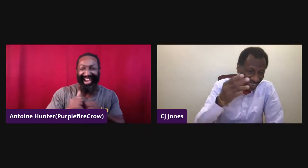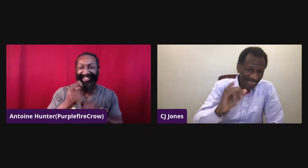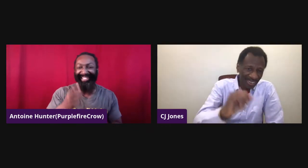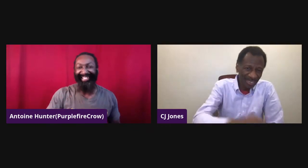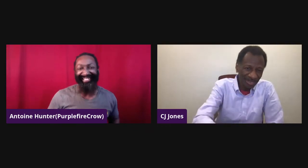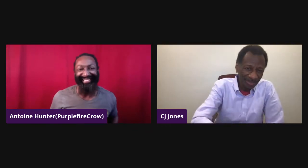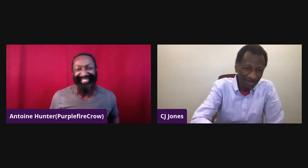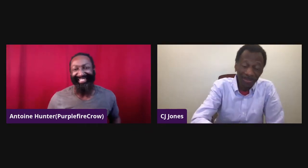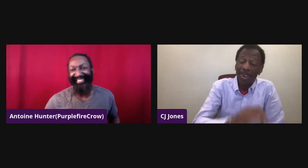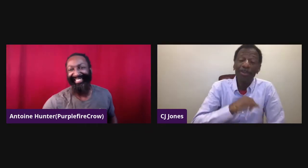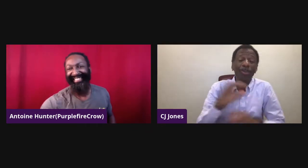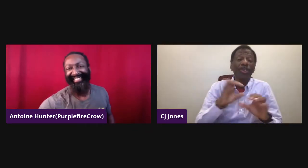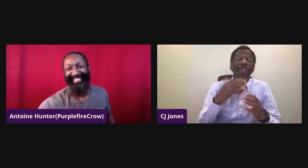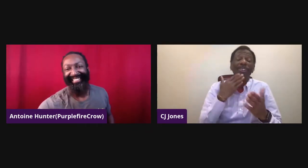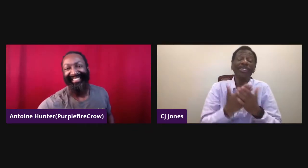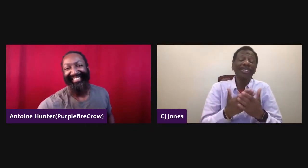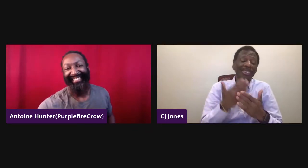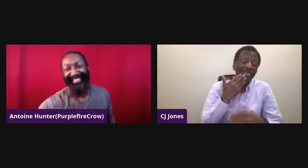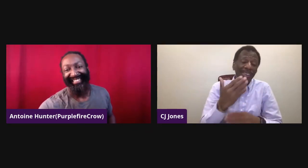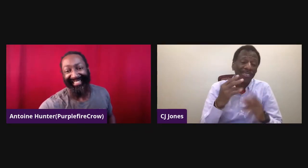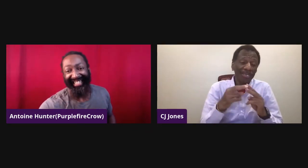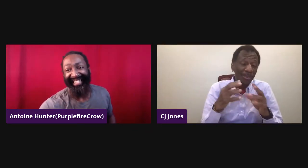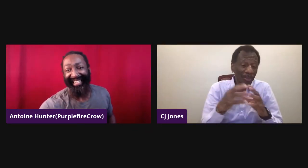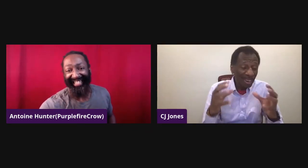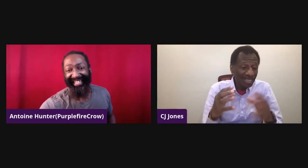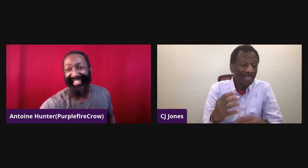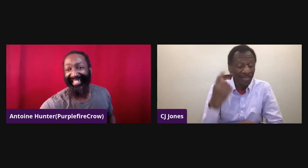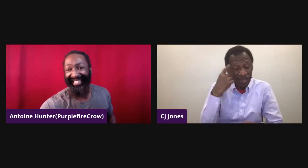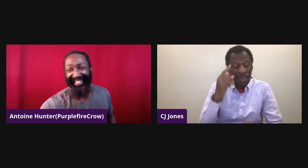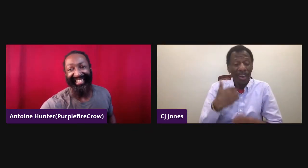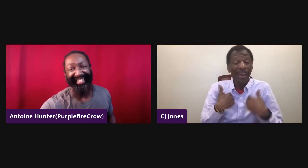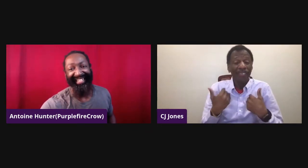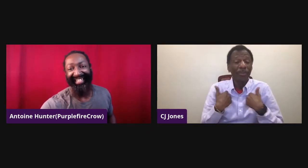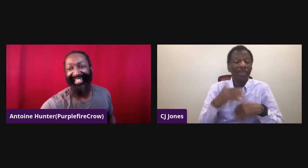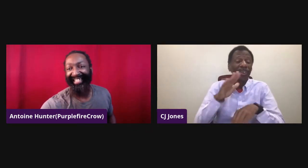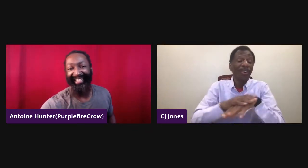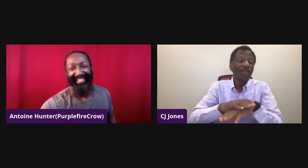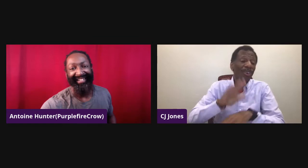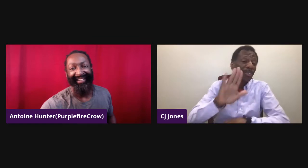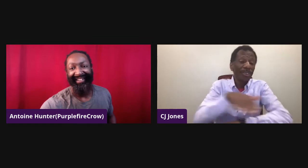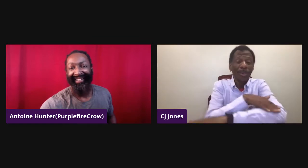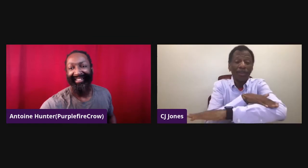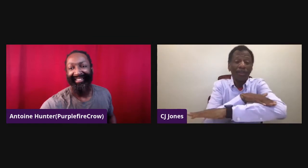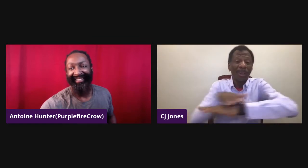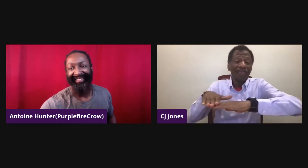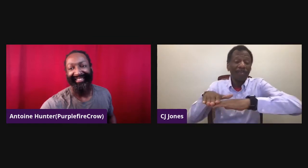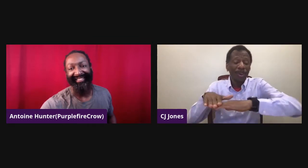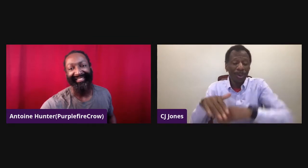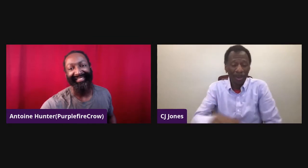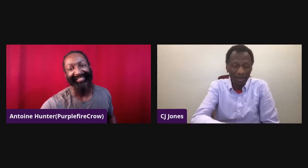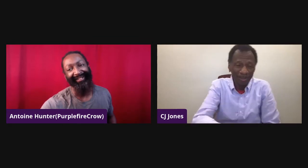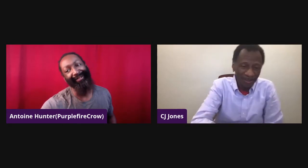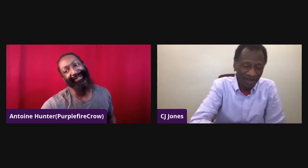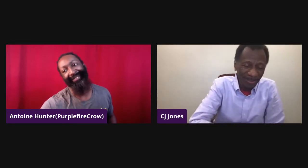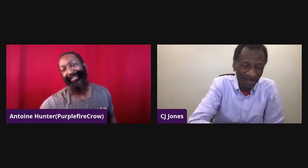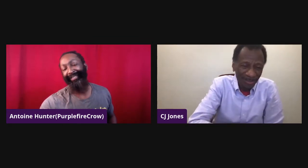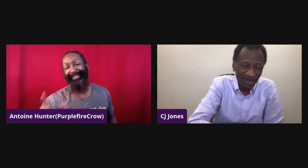Hello, how are you doing? I'm good, I'm good. Thank you so much for having me on your platform.